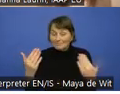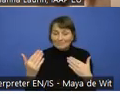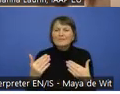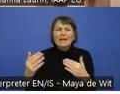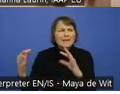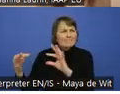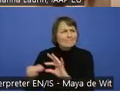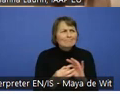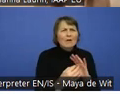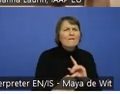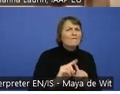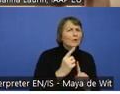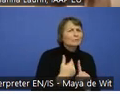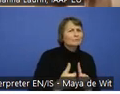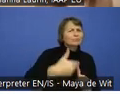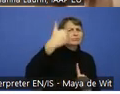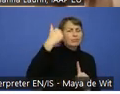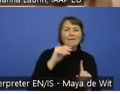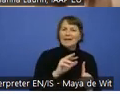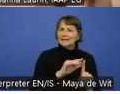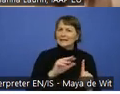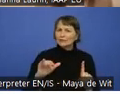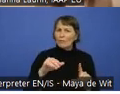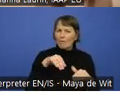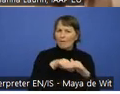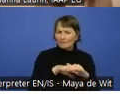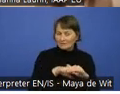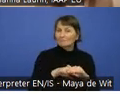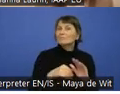on digital accessibility where we also provided some material a couple of weeks ago.